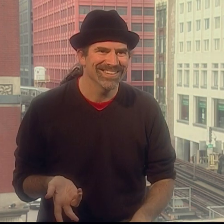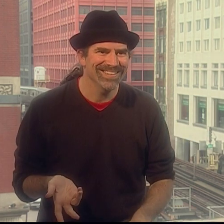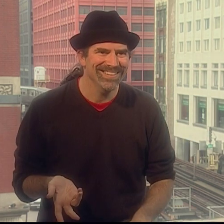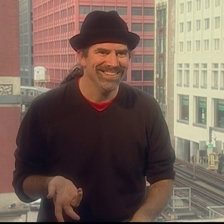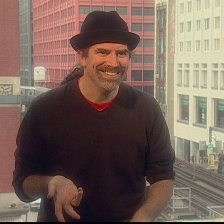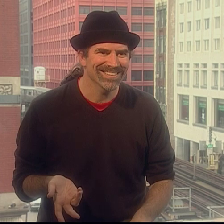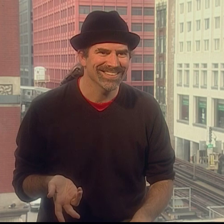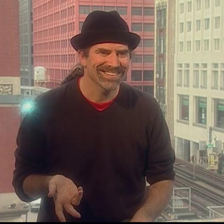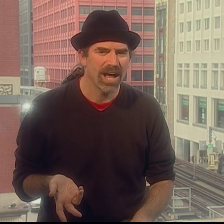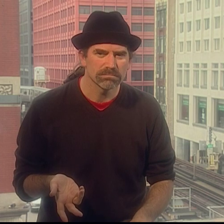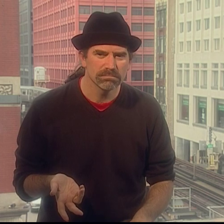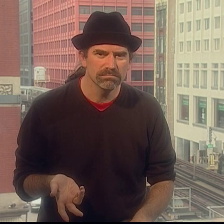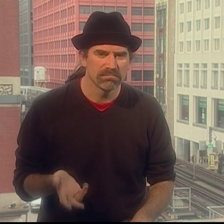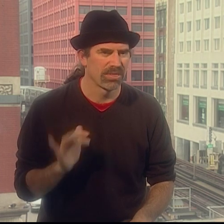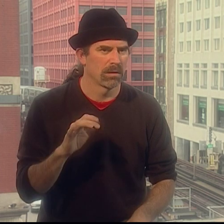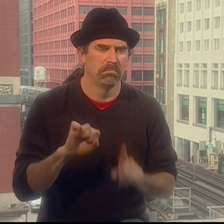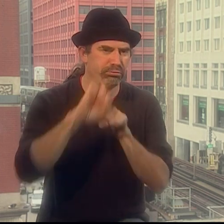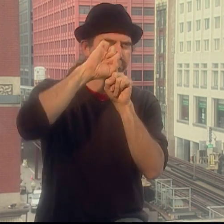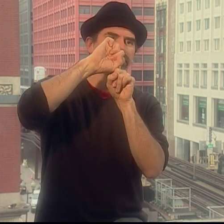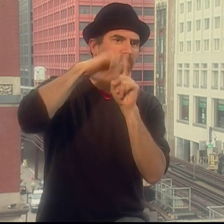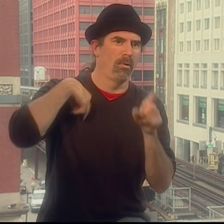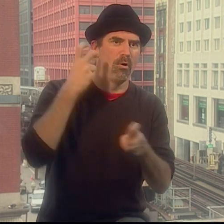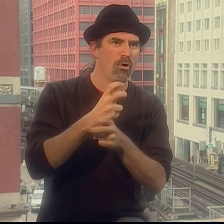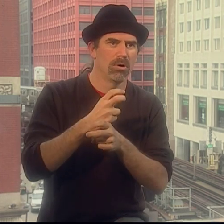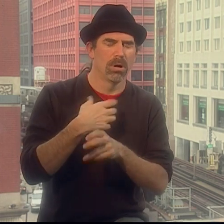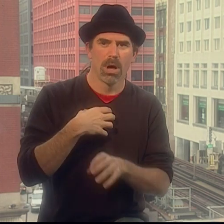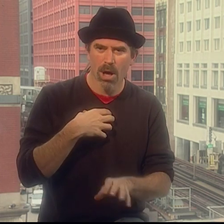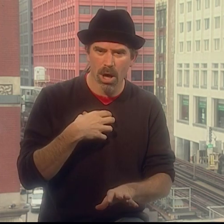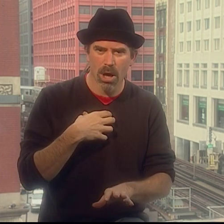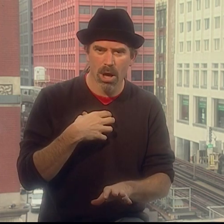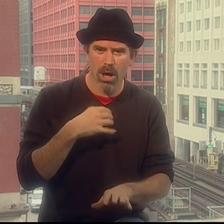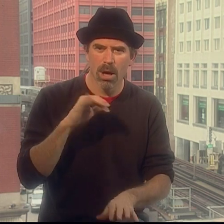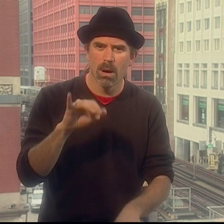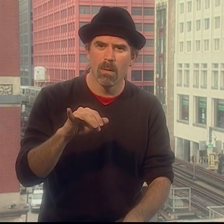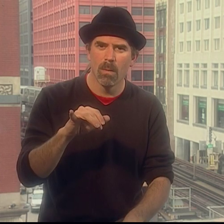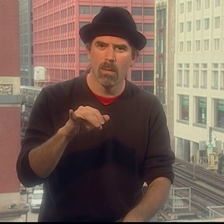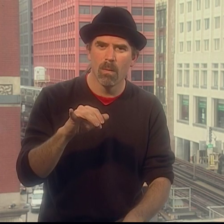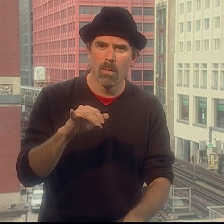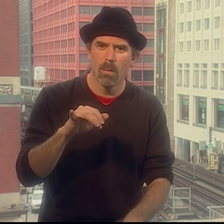...nobody came. I mean, that's when it really hit me. Wow!